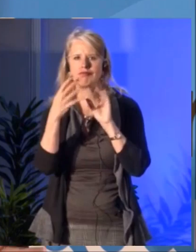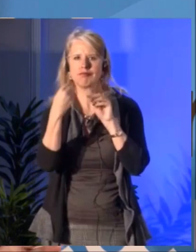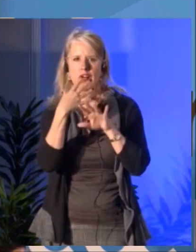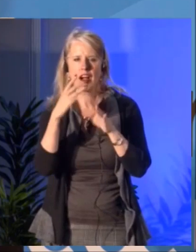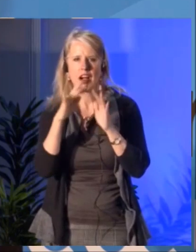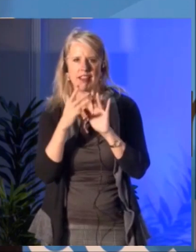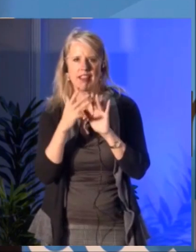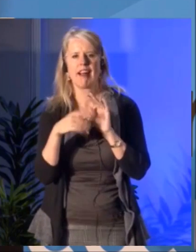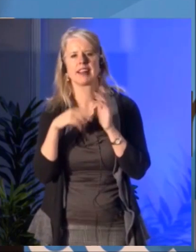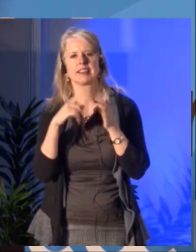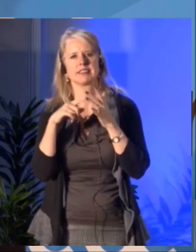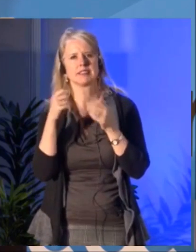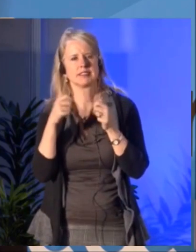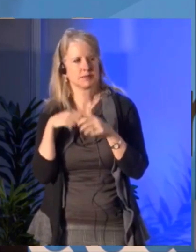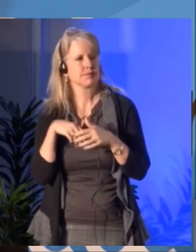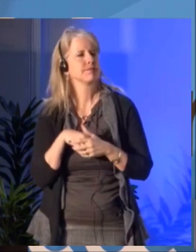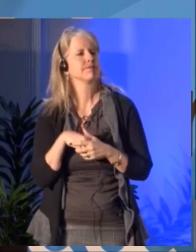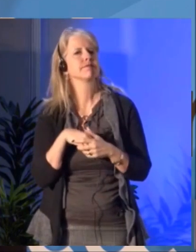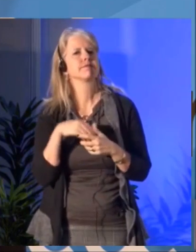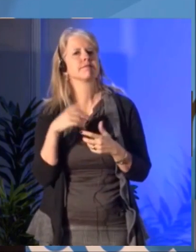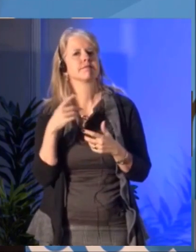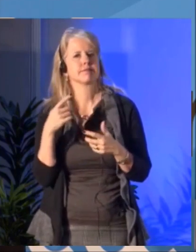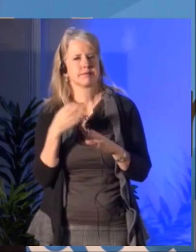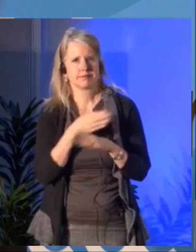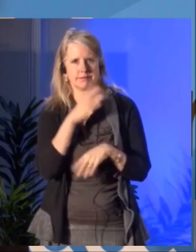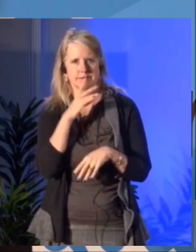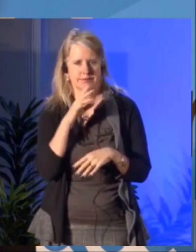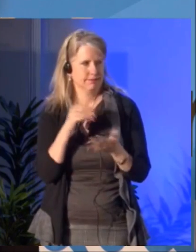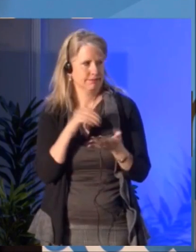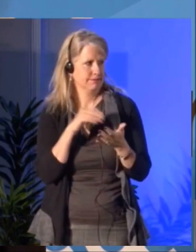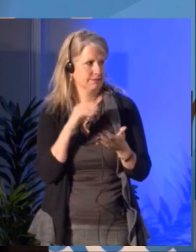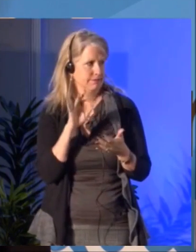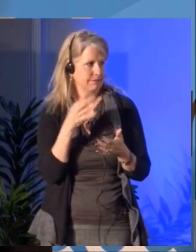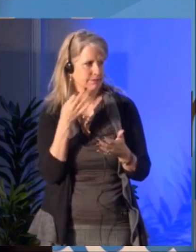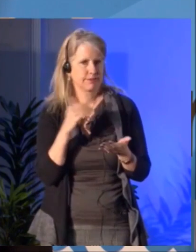to address today they will be answered online in the coming days.